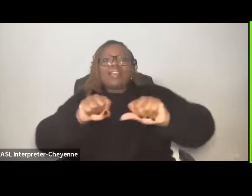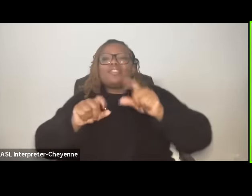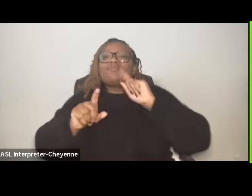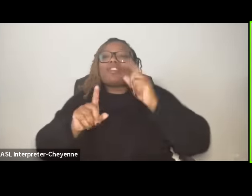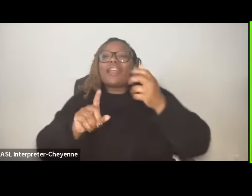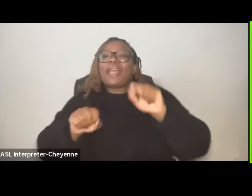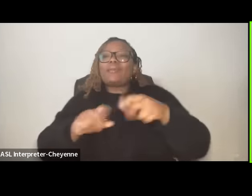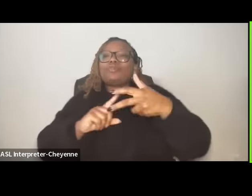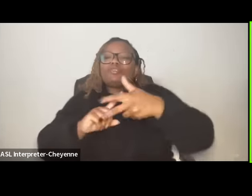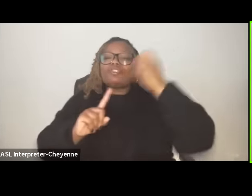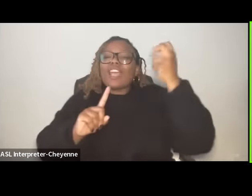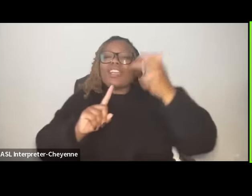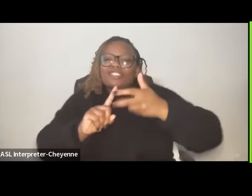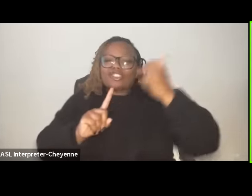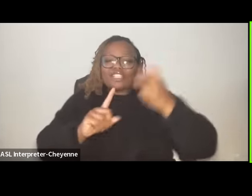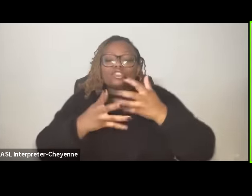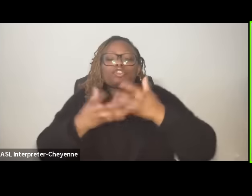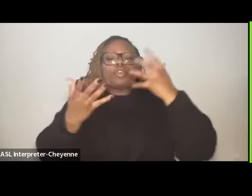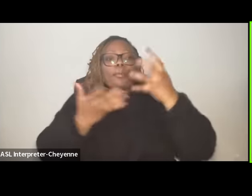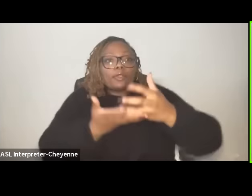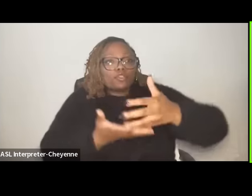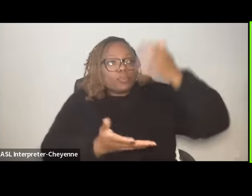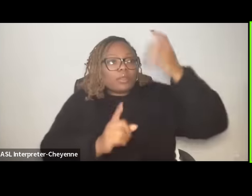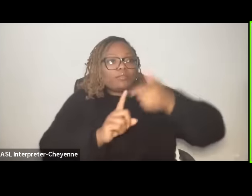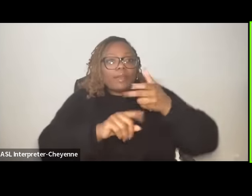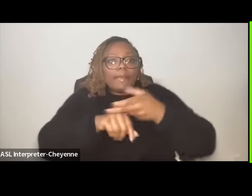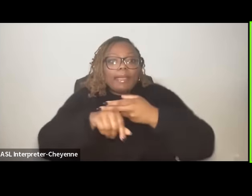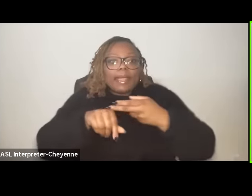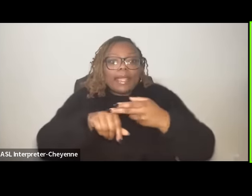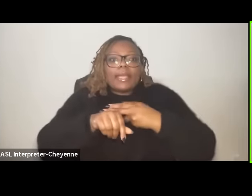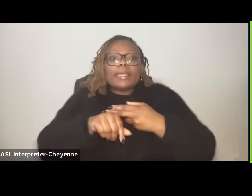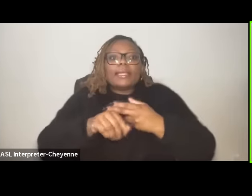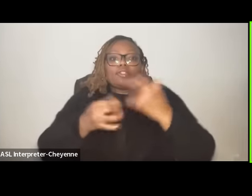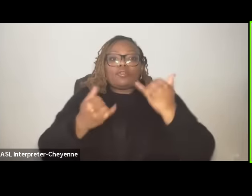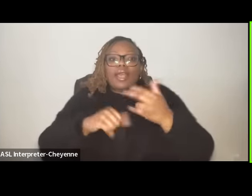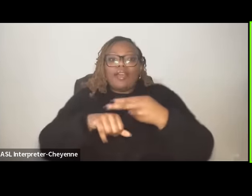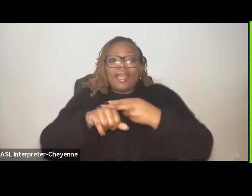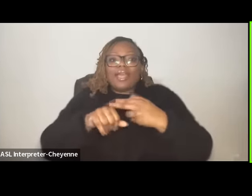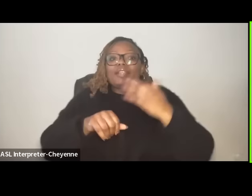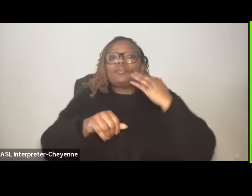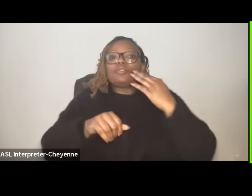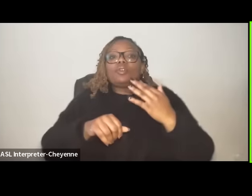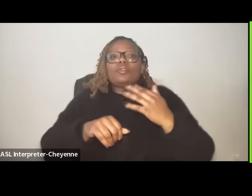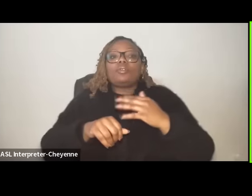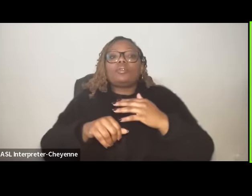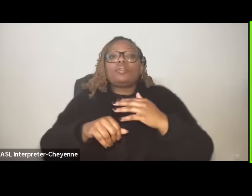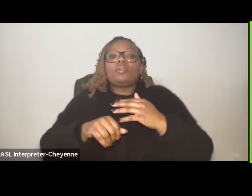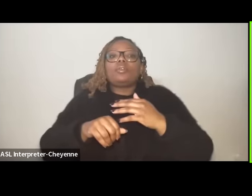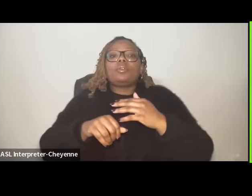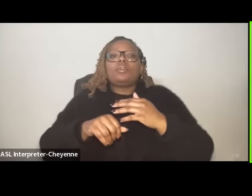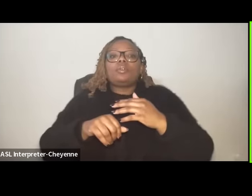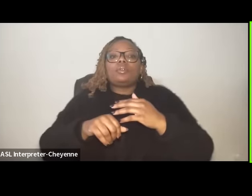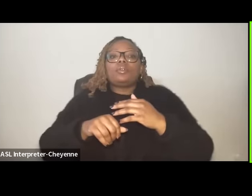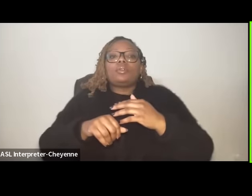wealth um so much wealth from Haiti that you know Haiti was known as the pear Dean right it